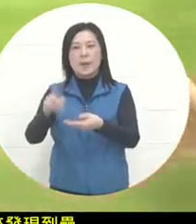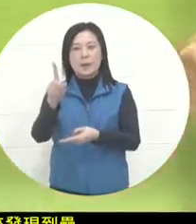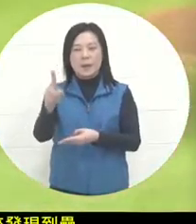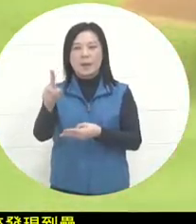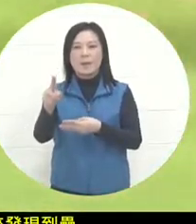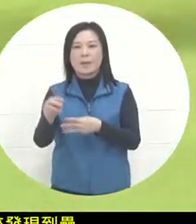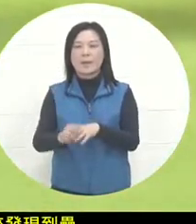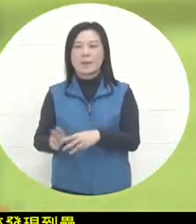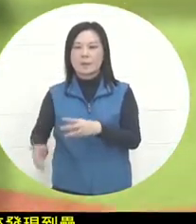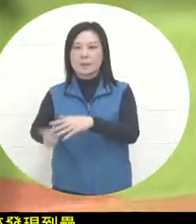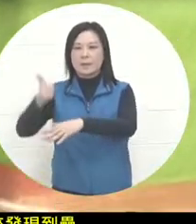stole the spotlight